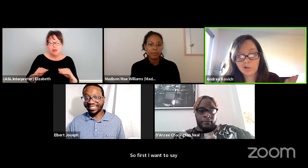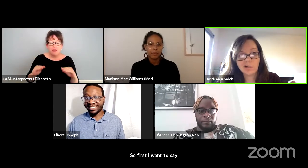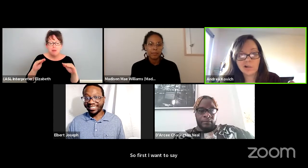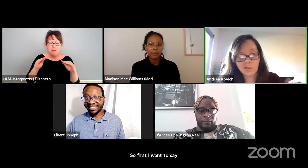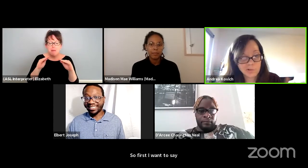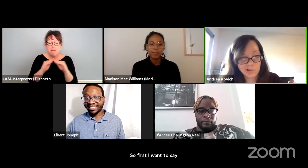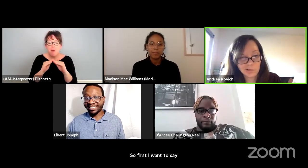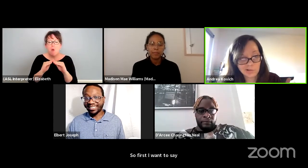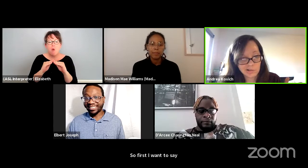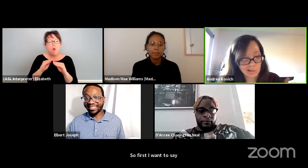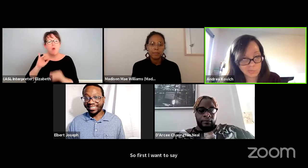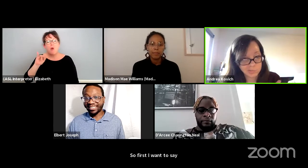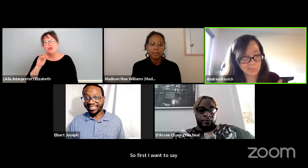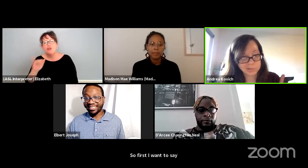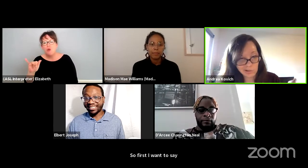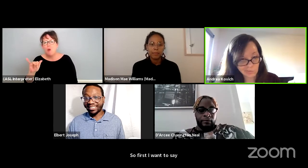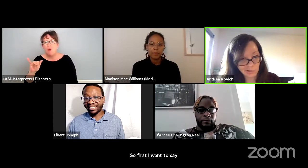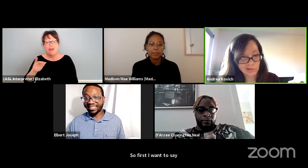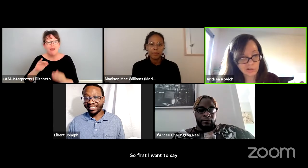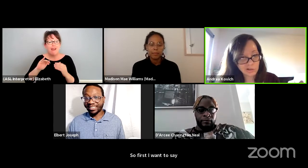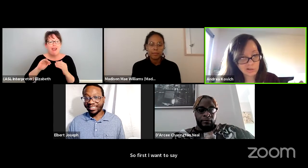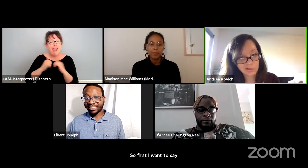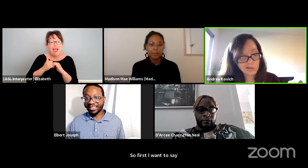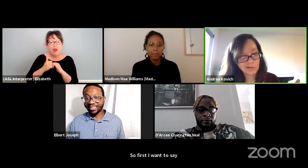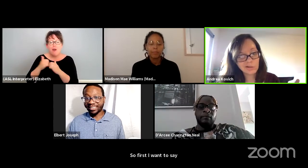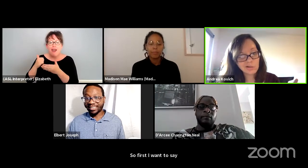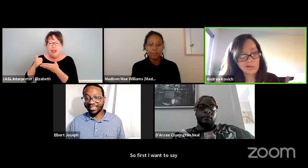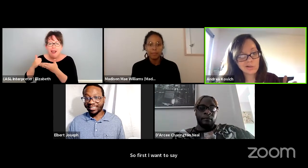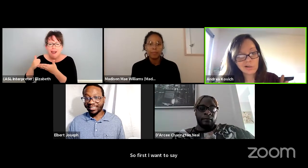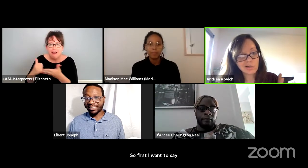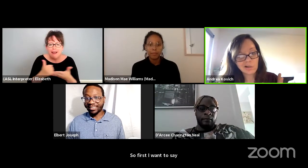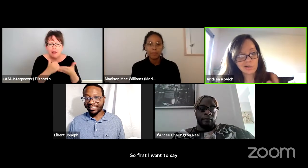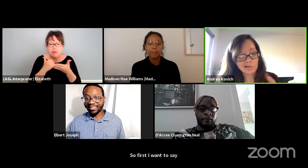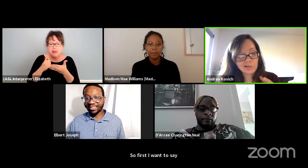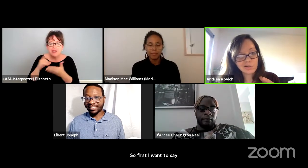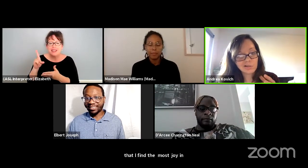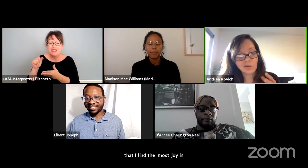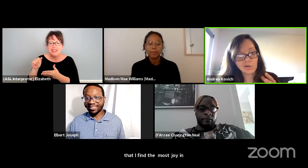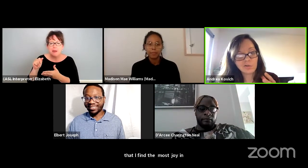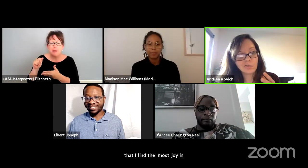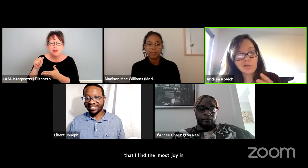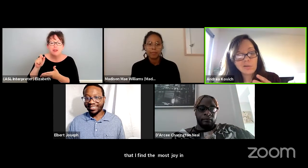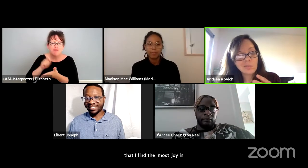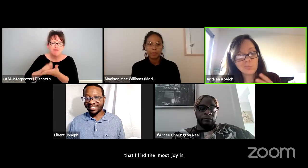and helping disabled playwrights. And so